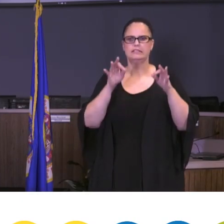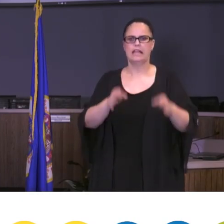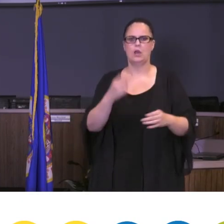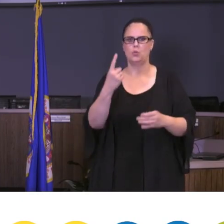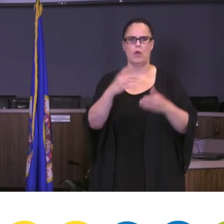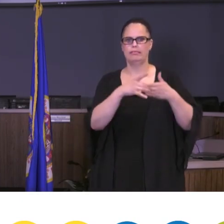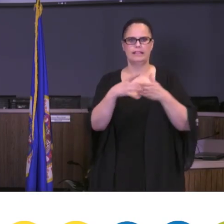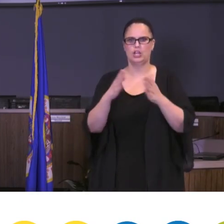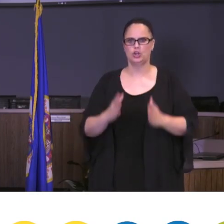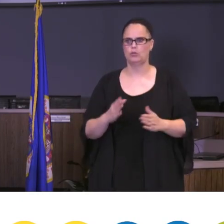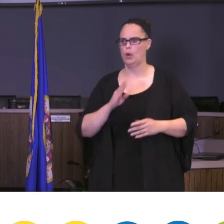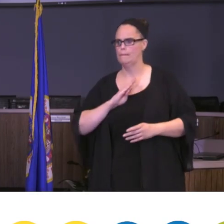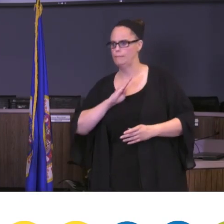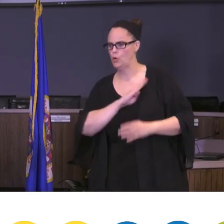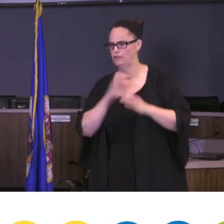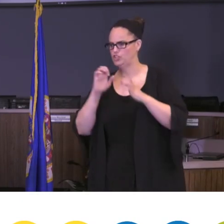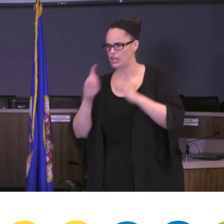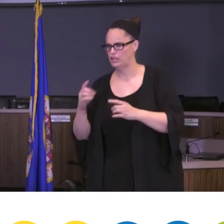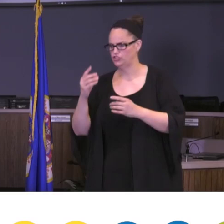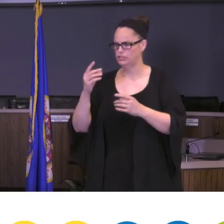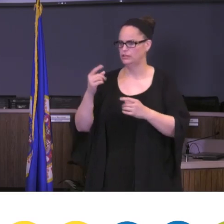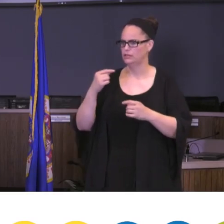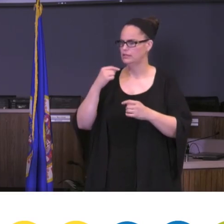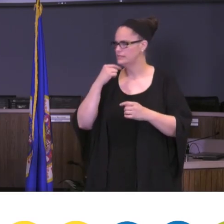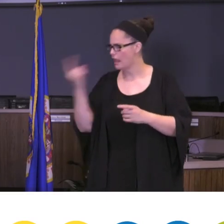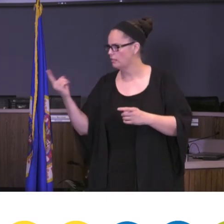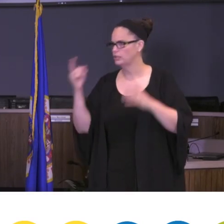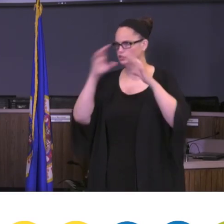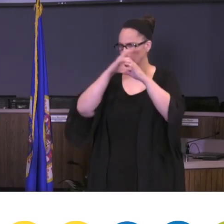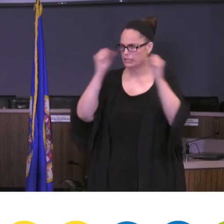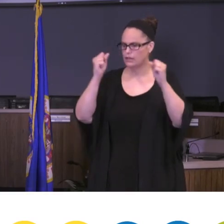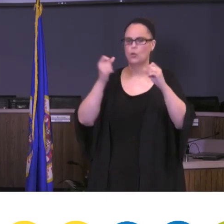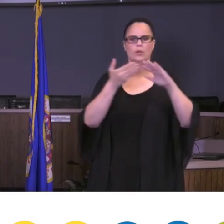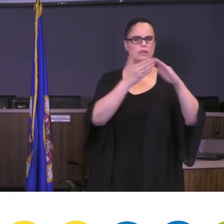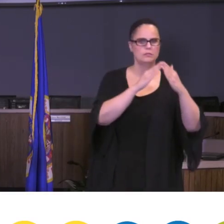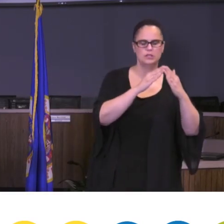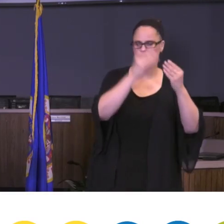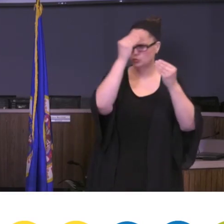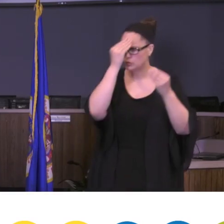Education telling a superintendent this is what we want, a community saying to a leader, or to anyone for that